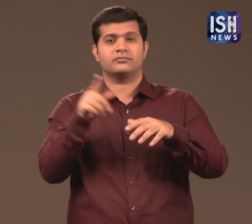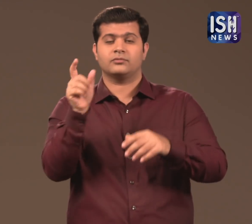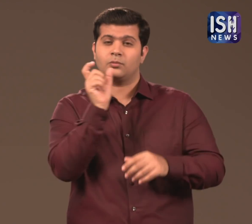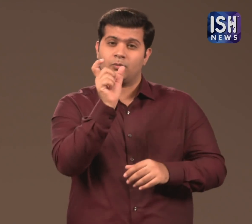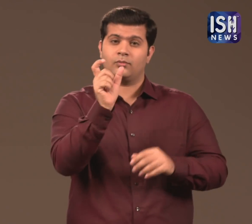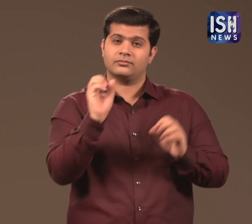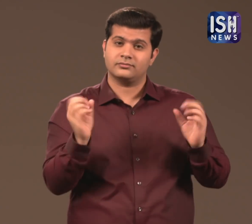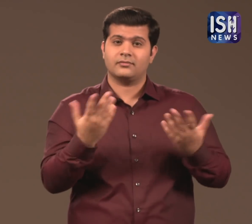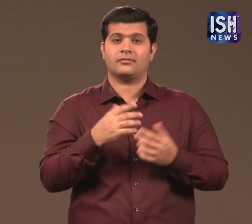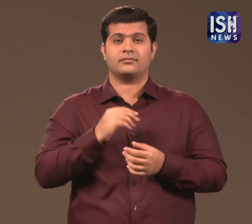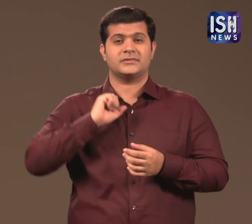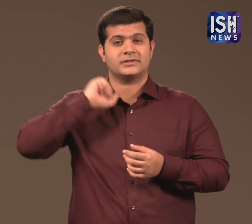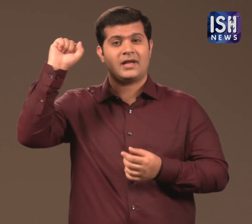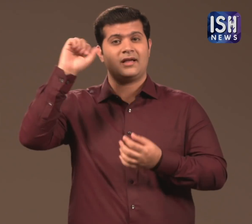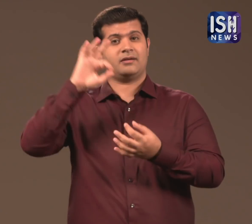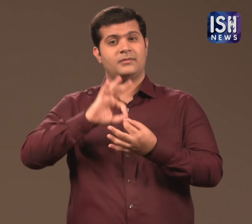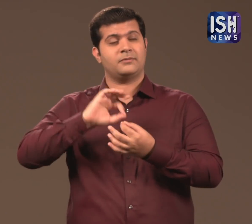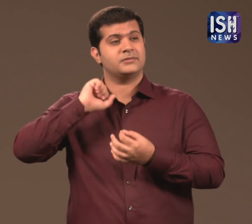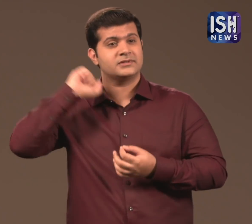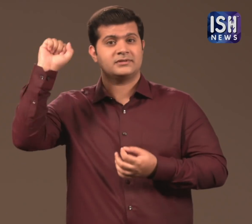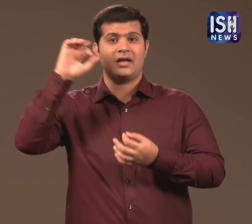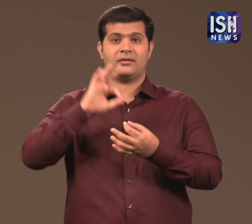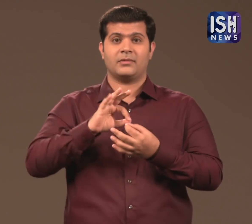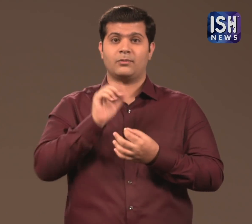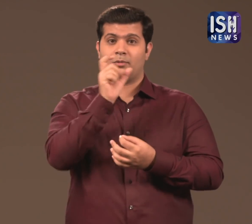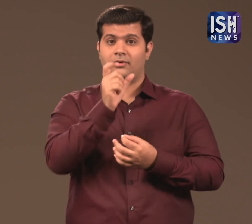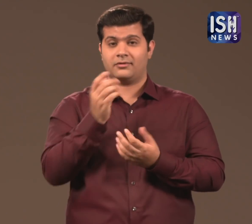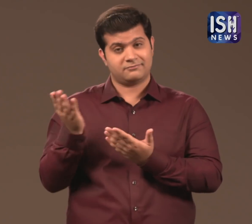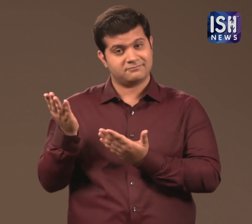used the slogan "Jai Bhim".